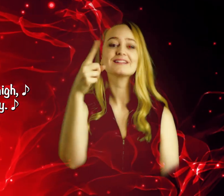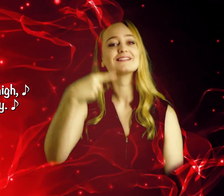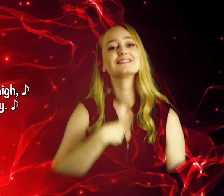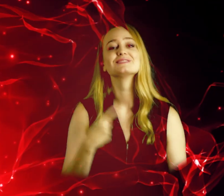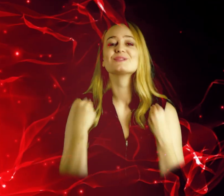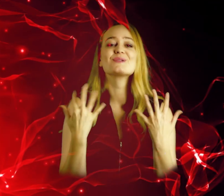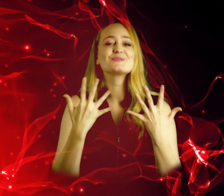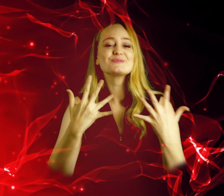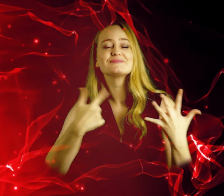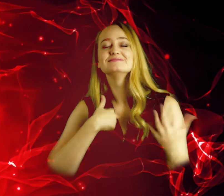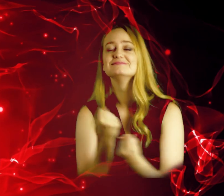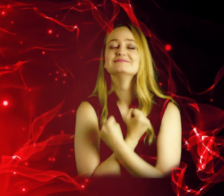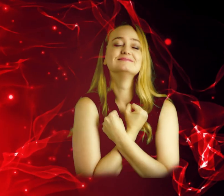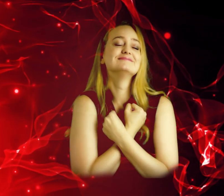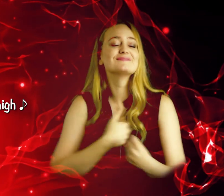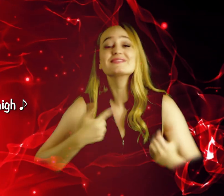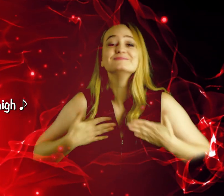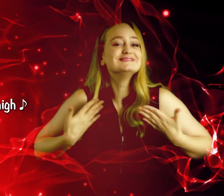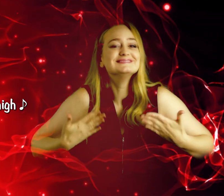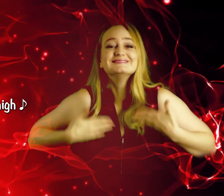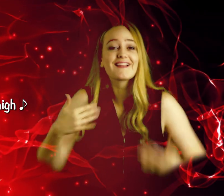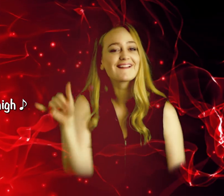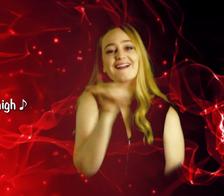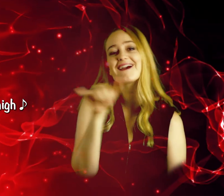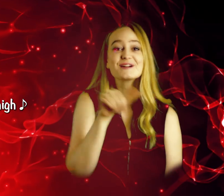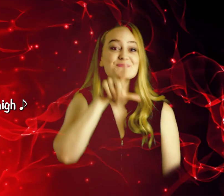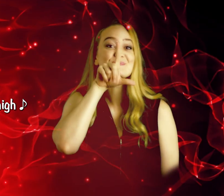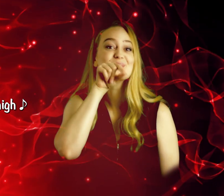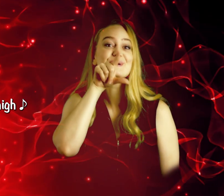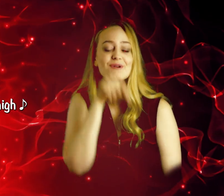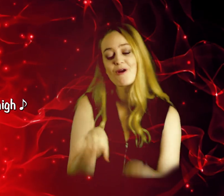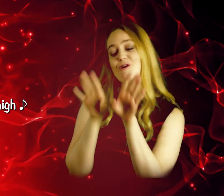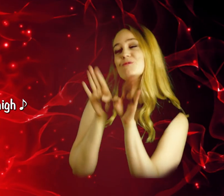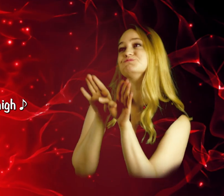I am Light. I am Love. I am Ecstasy. Like a bird, flying high